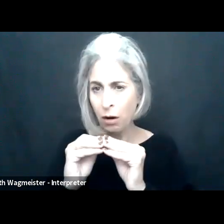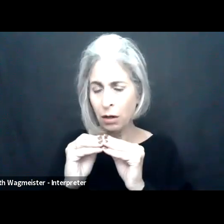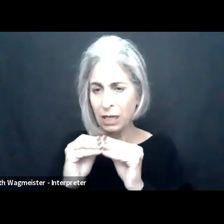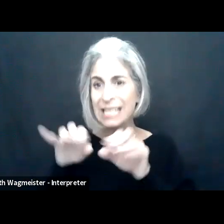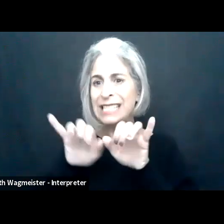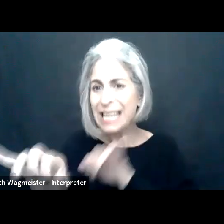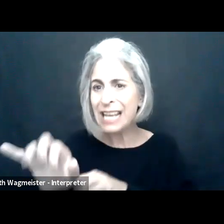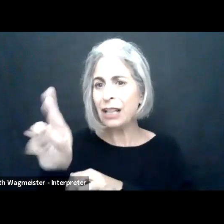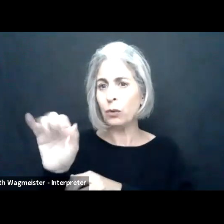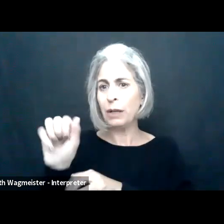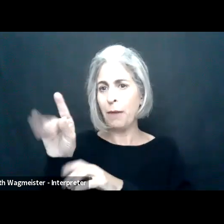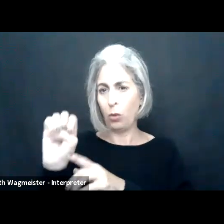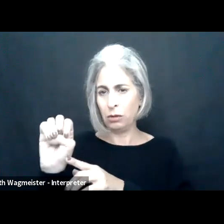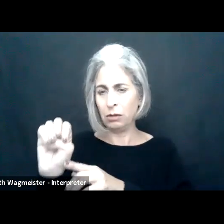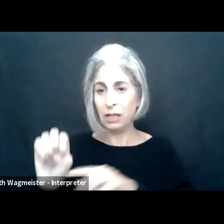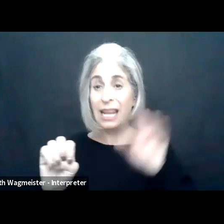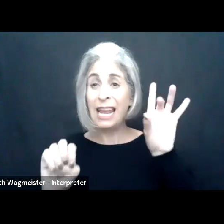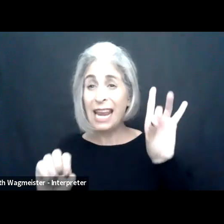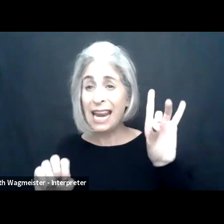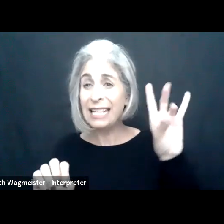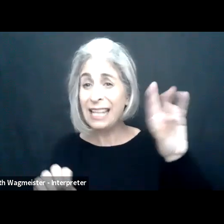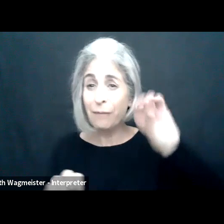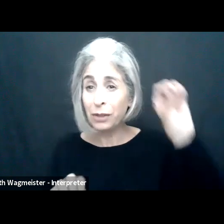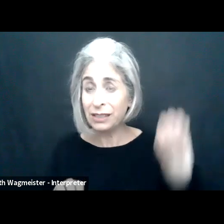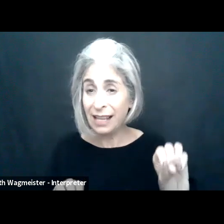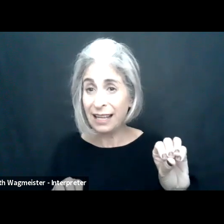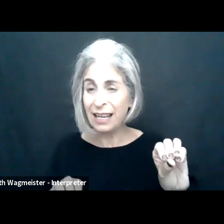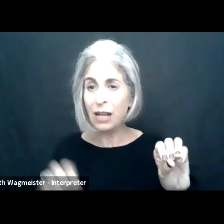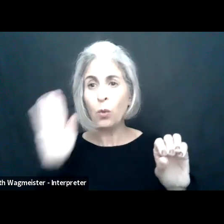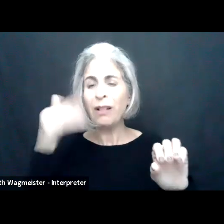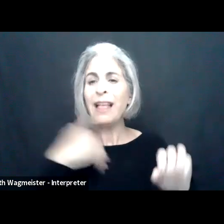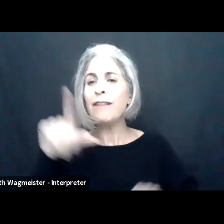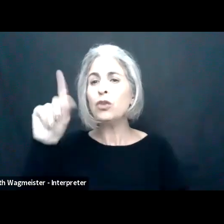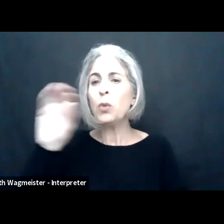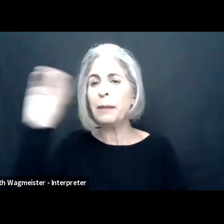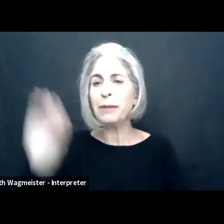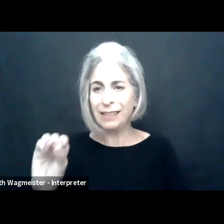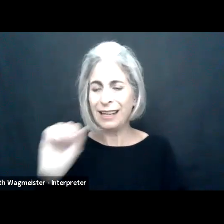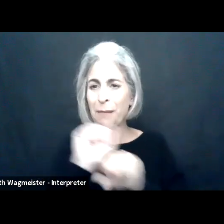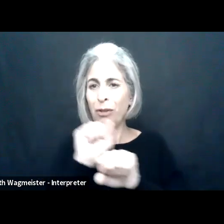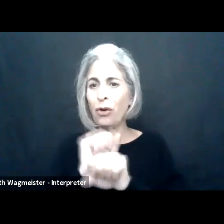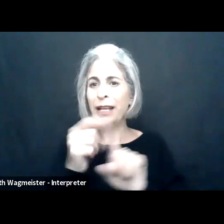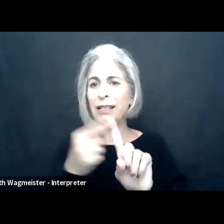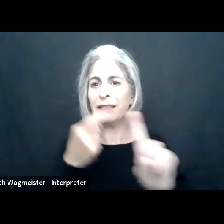expecting to have 60% or more of their workforce remote after the pandemic. 87% of organizations say they'll have